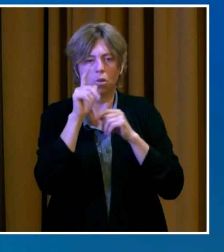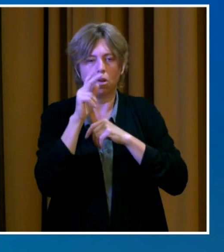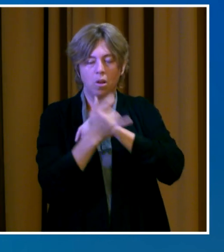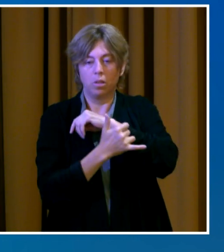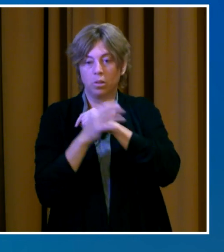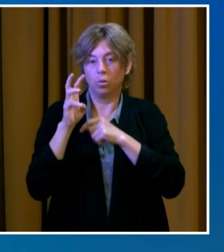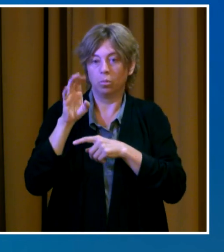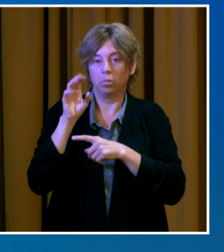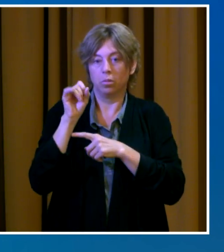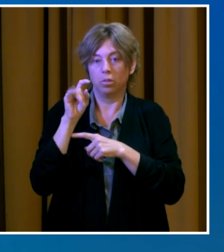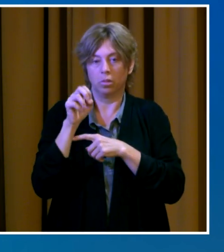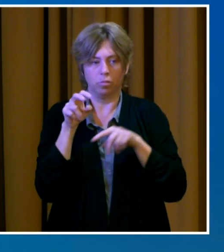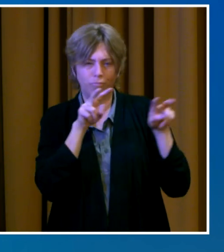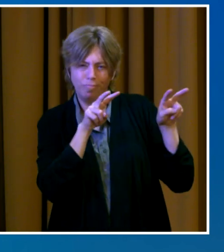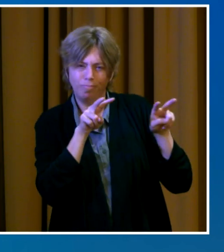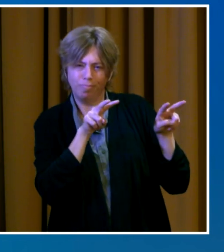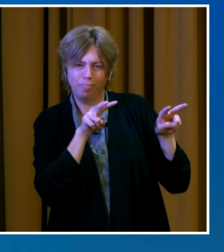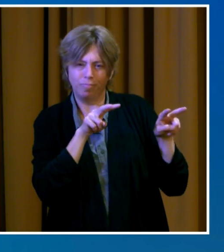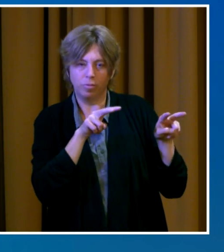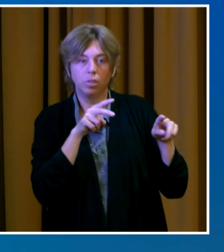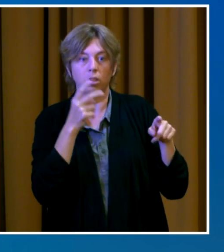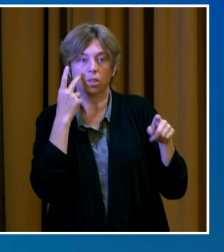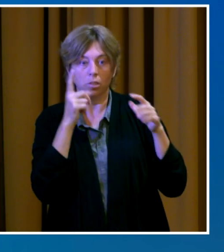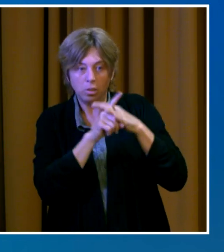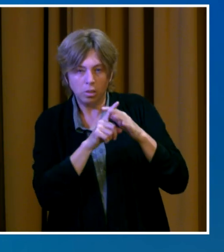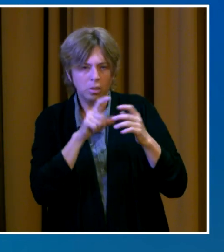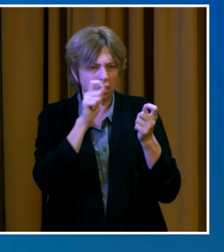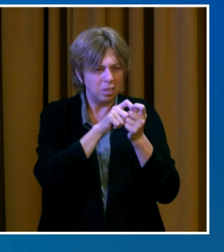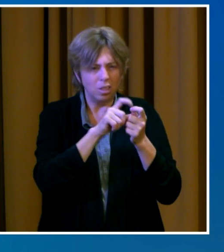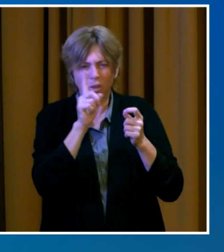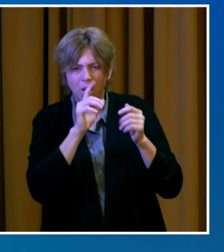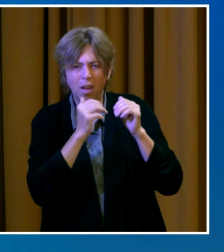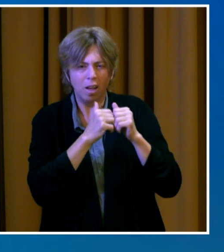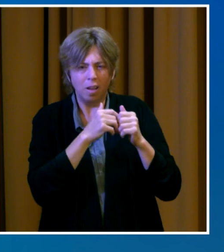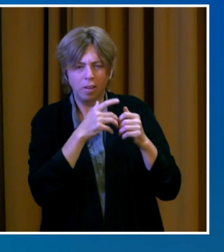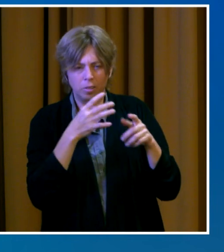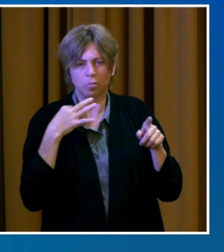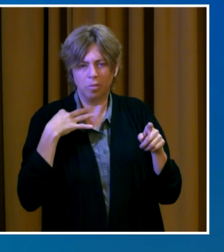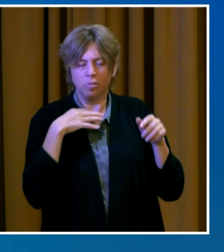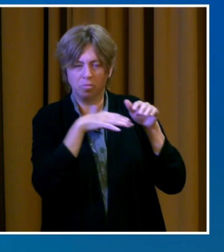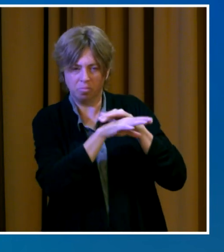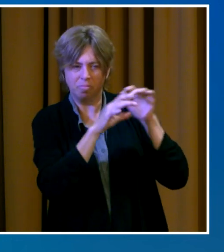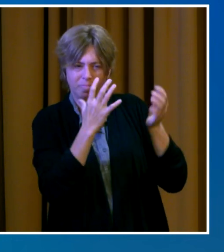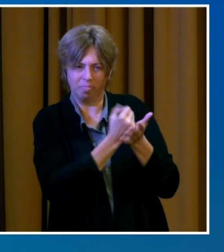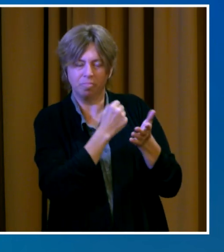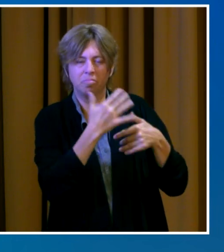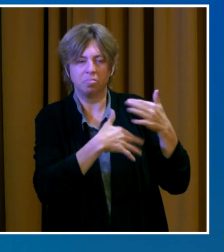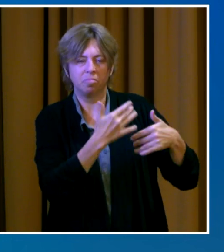announced soon. On a similar note, if you're struggling to pay your